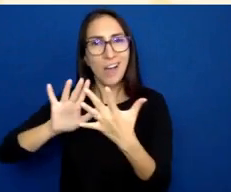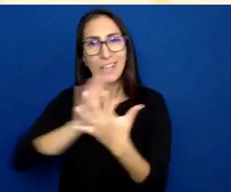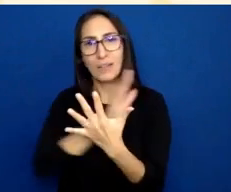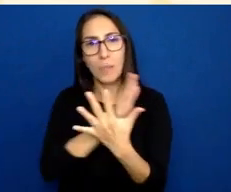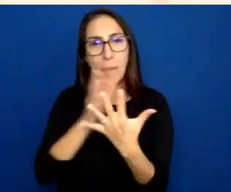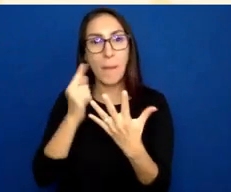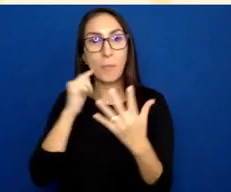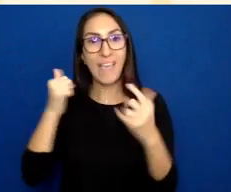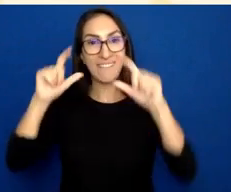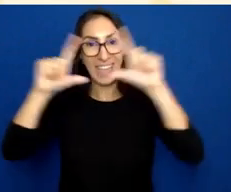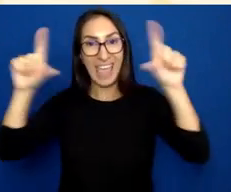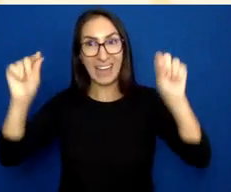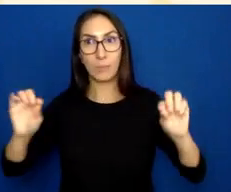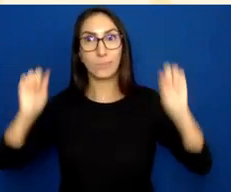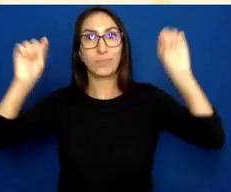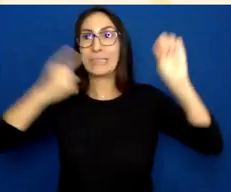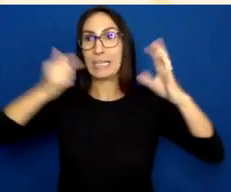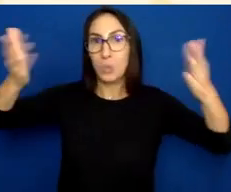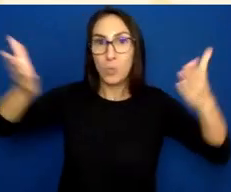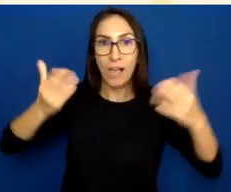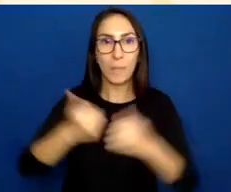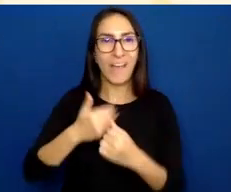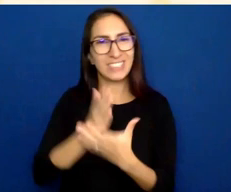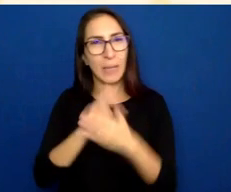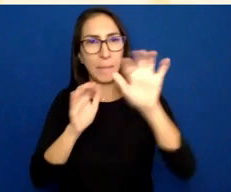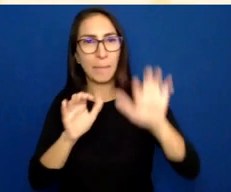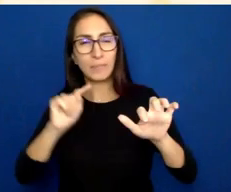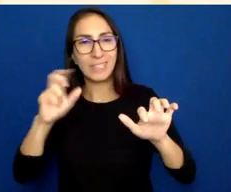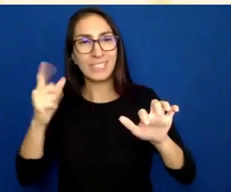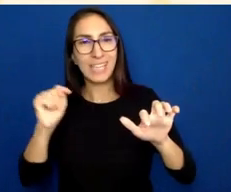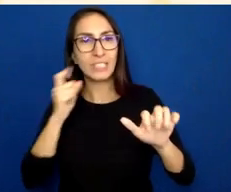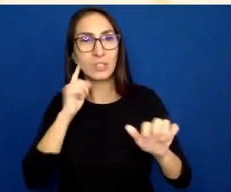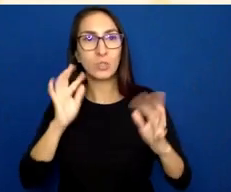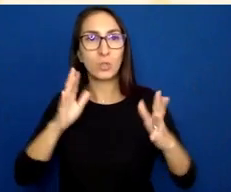Some text with a link out to WCAG 2.1.